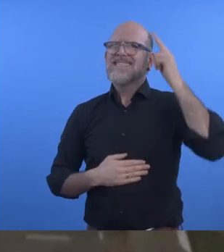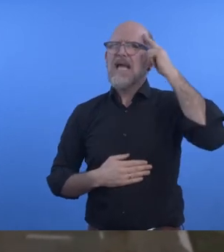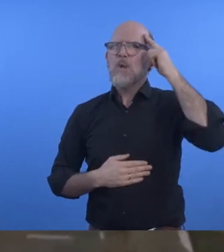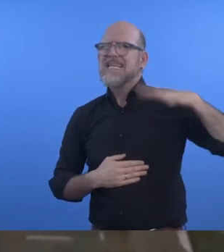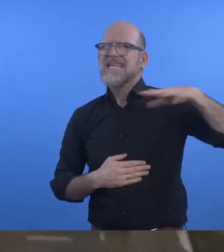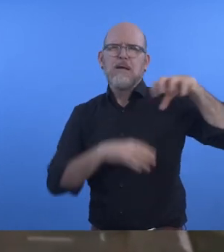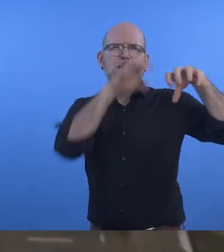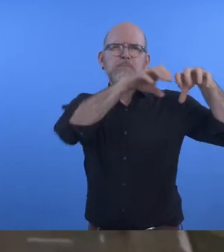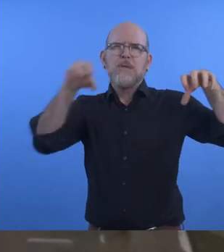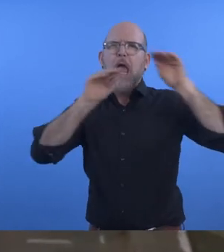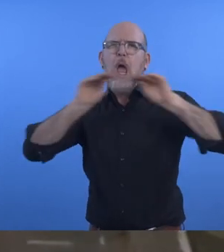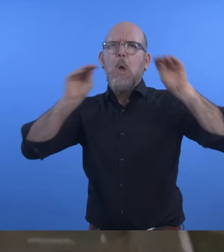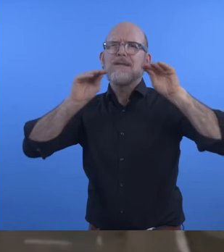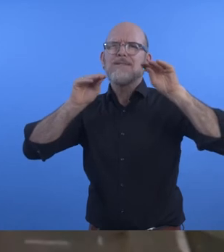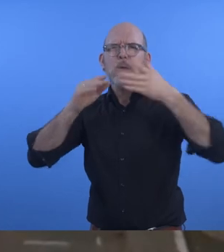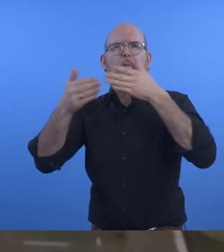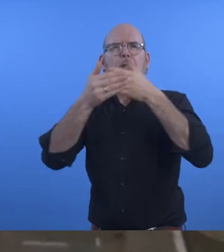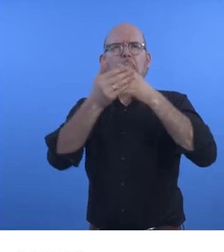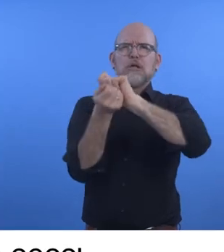from education settings in the kingdom."